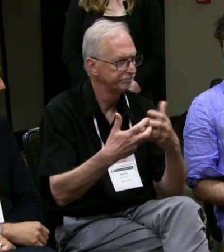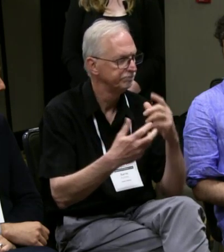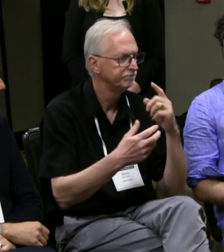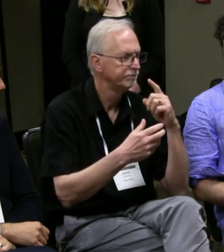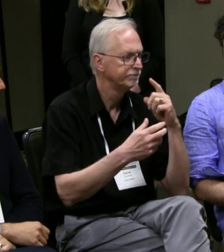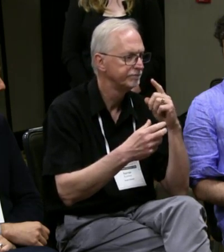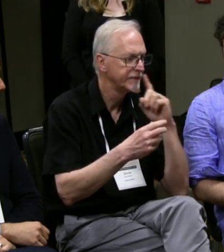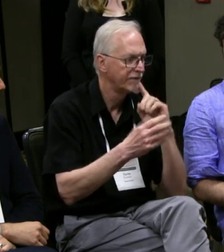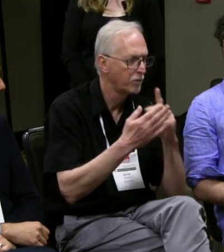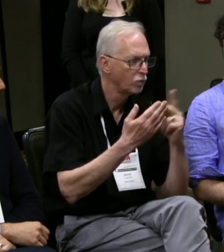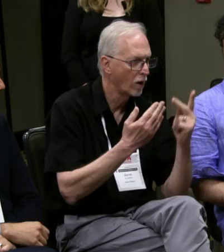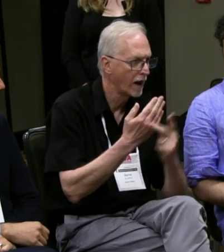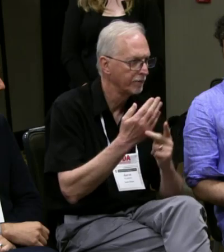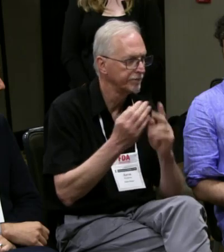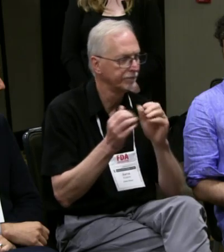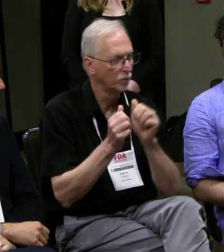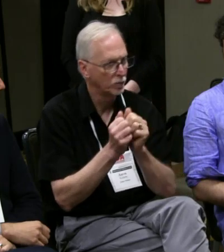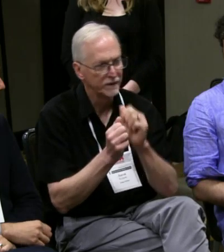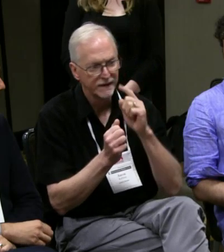to put this production together.